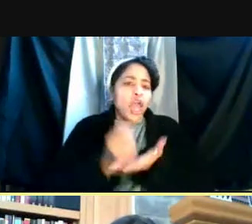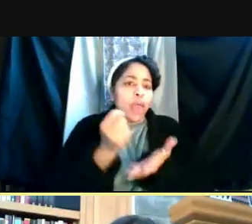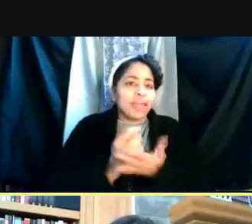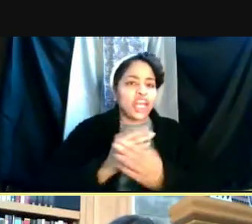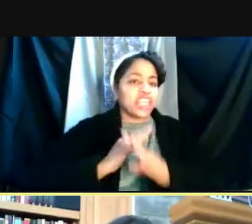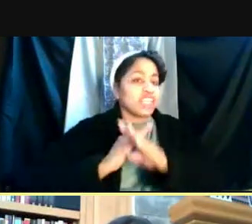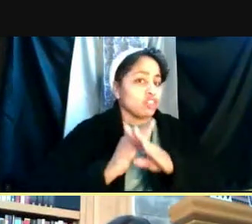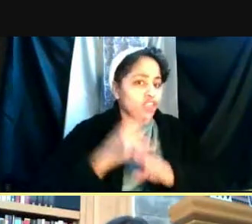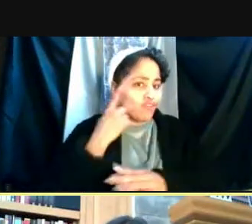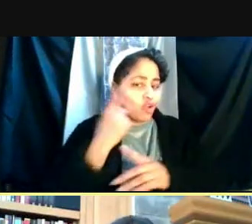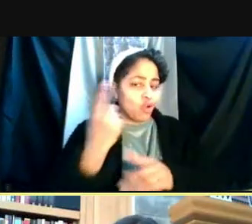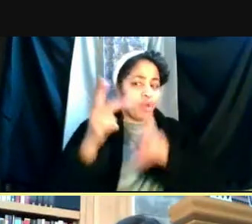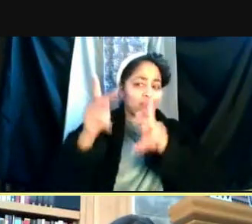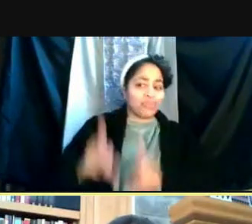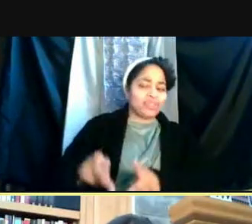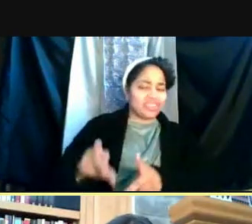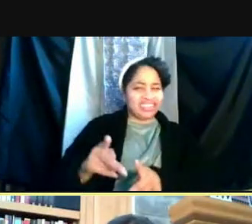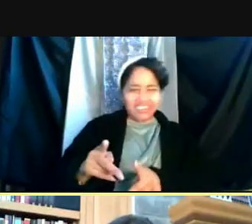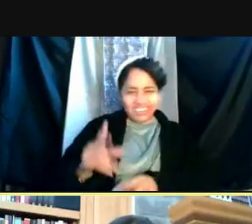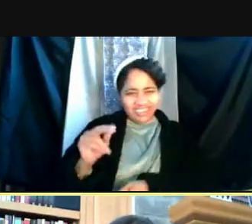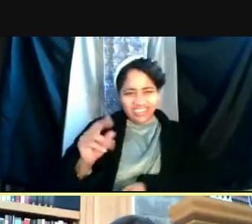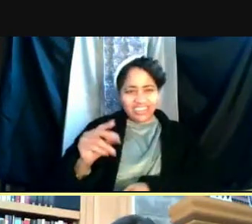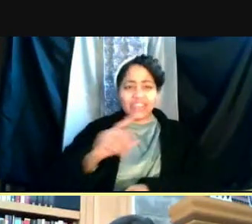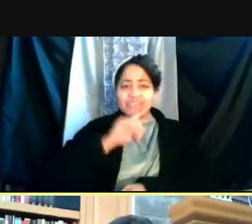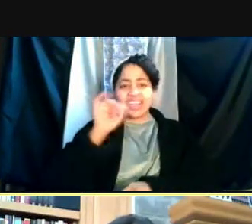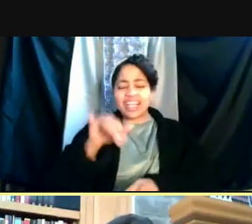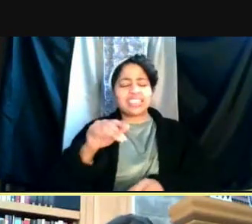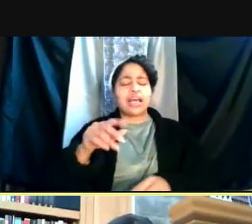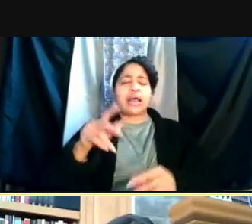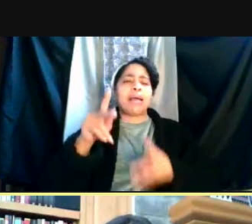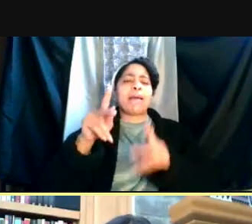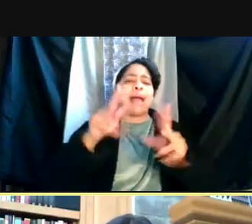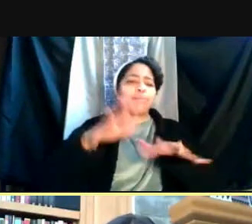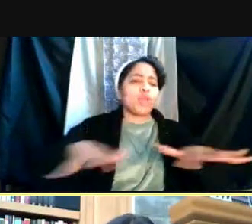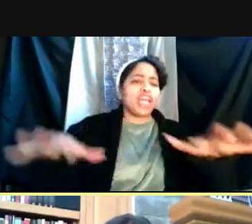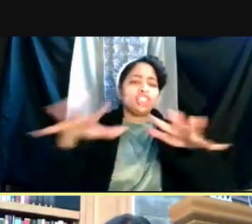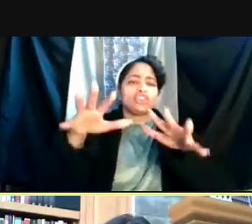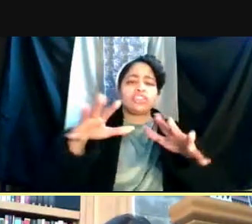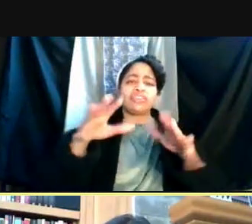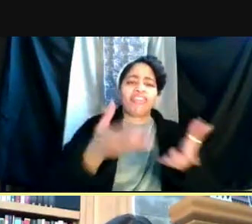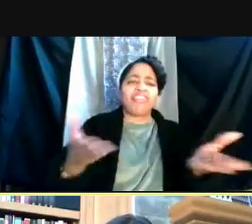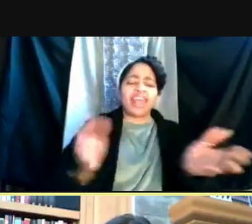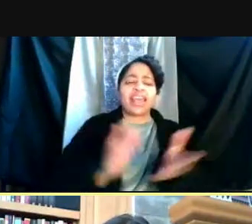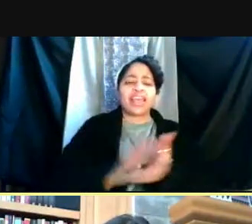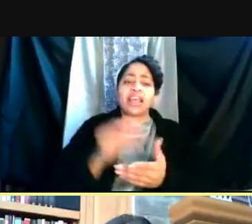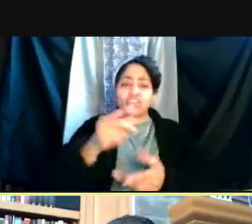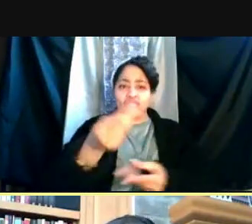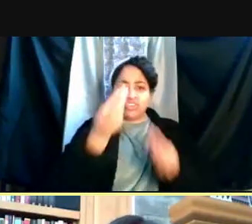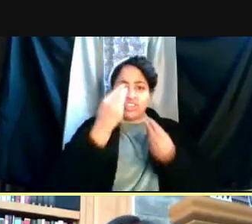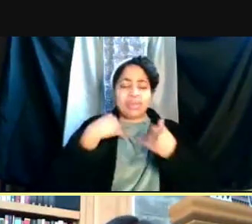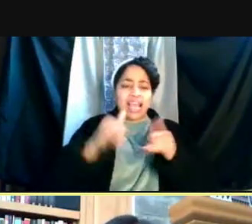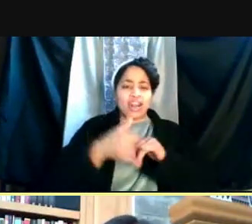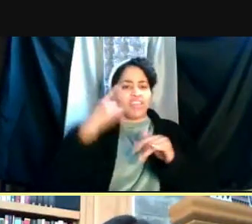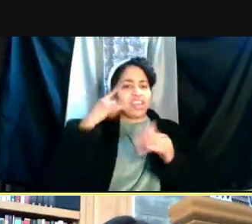for a single individual when this is really a population-wide thing. And I know you have taught me to think about this better than anyone, so thank you.